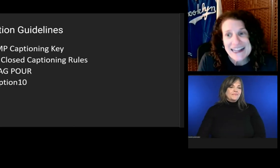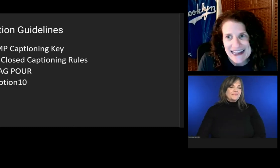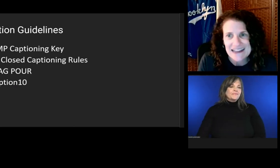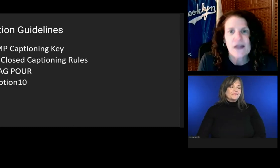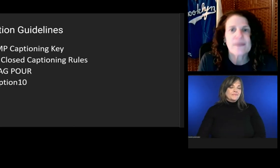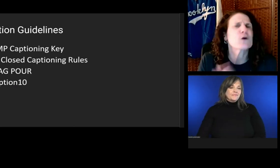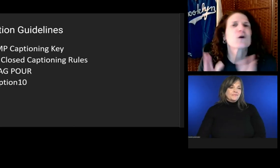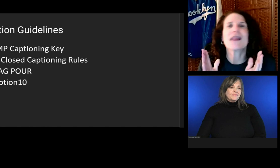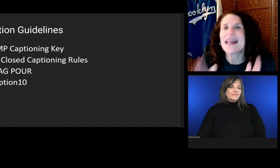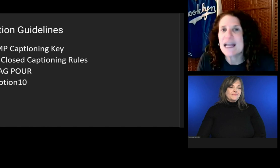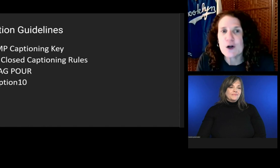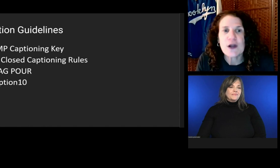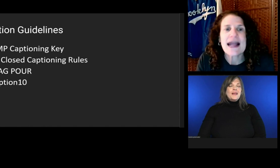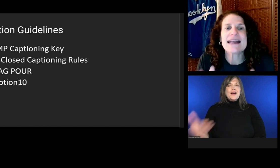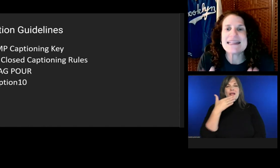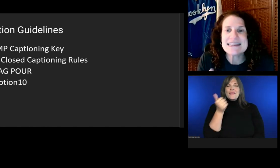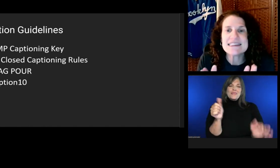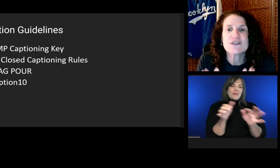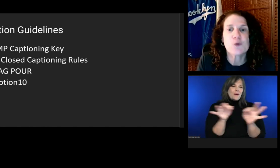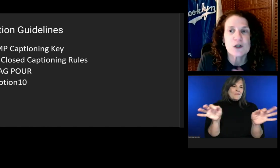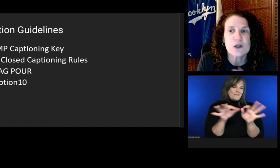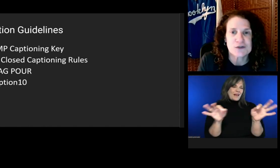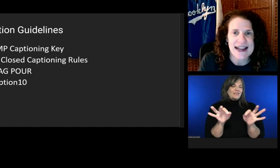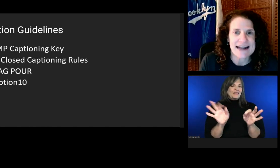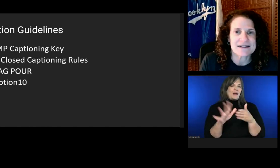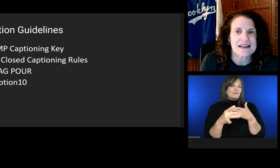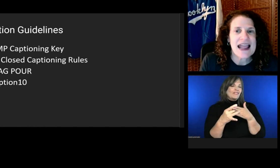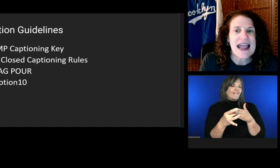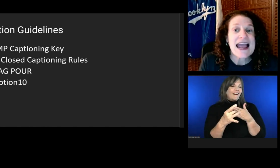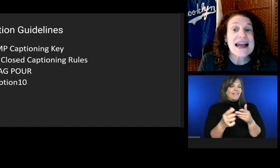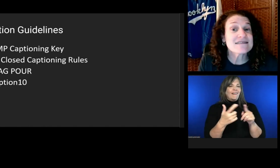They're clear and easy to understand.